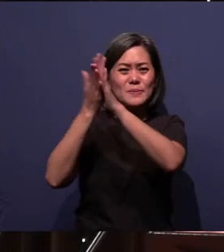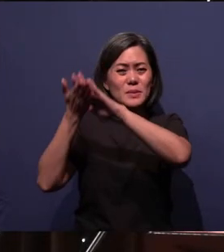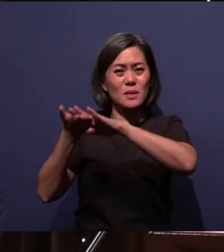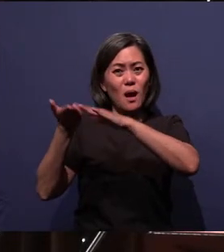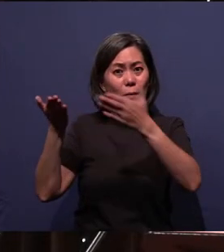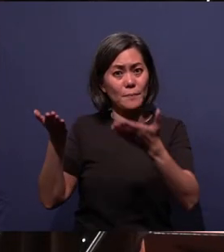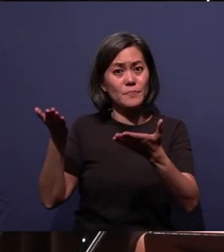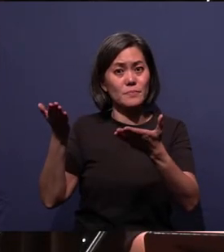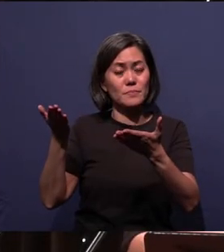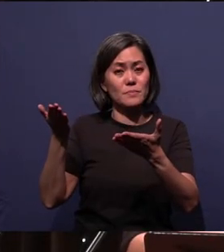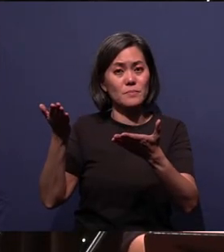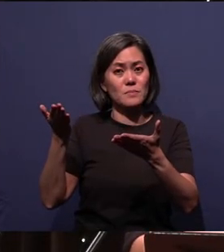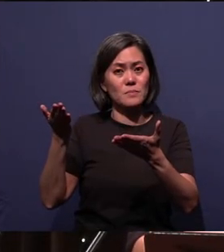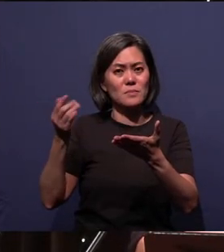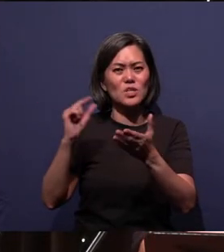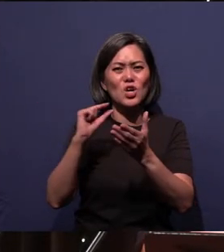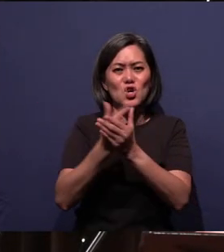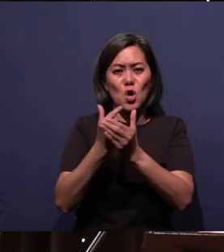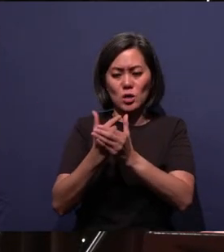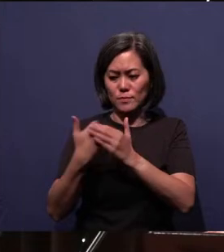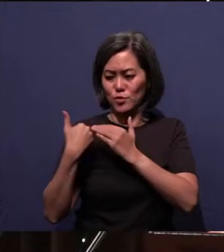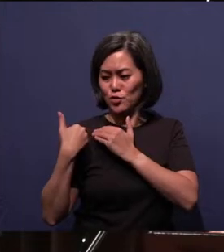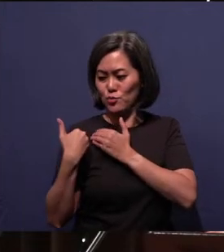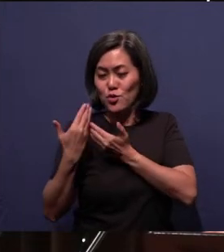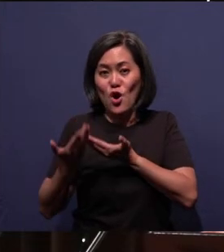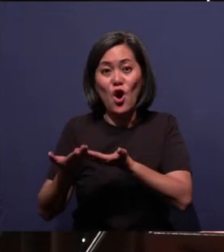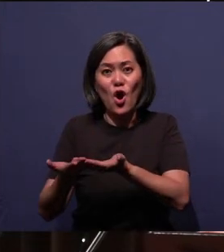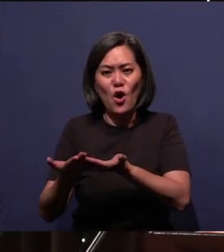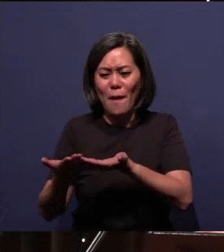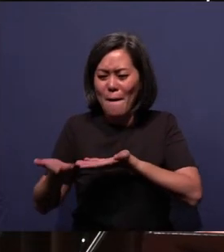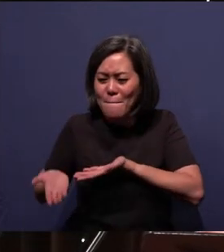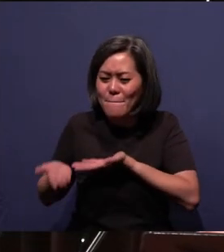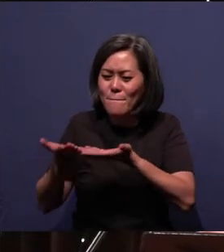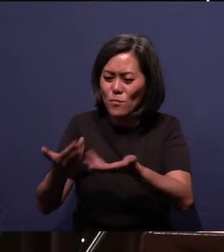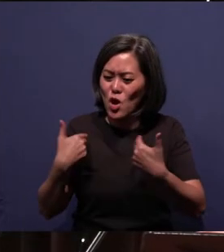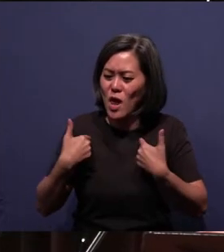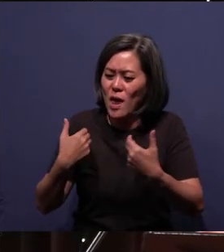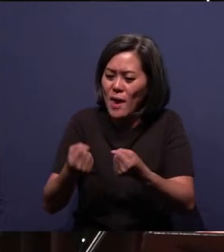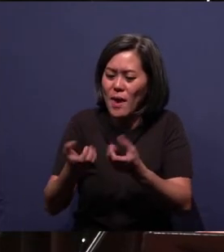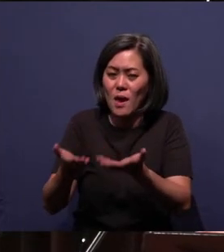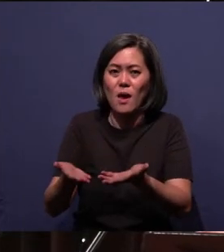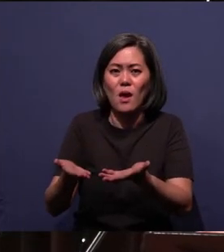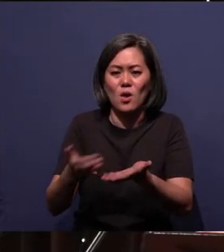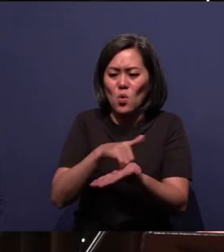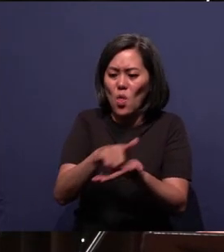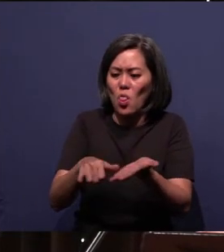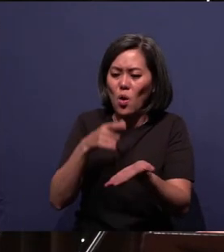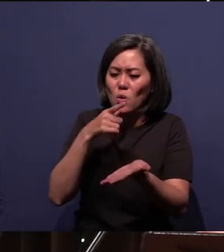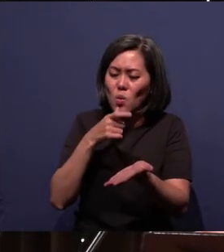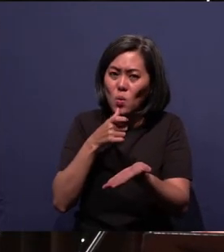gospel bearers to bring healing to those who are in need of healing.